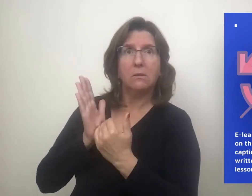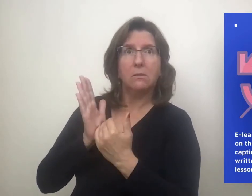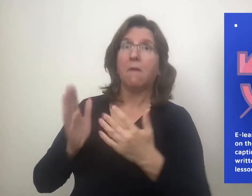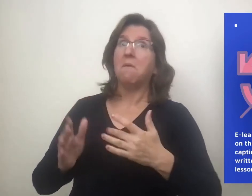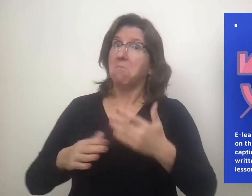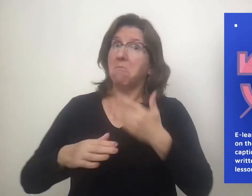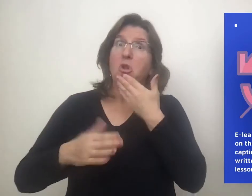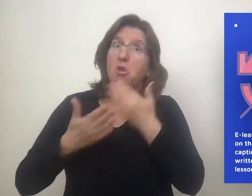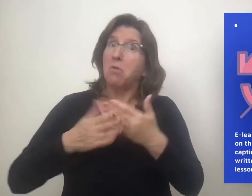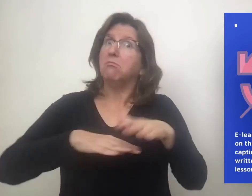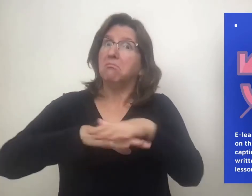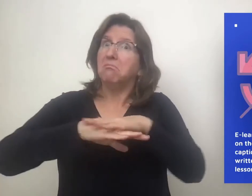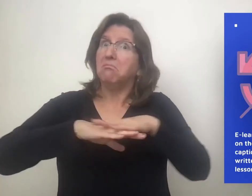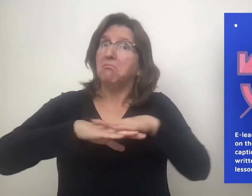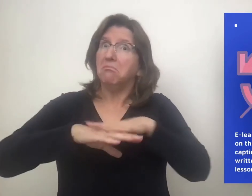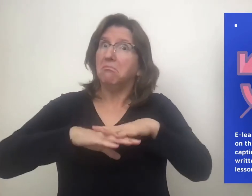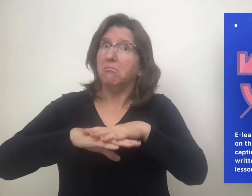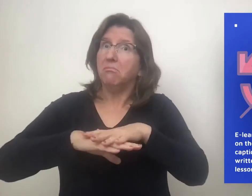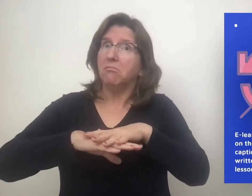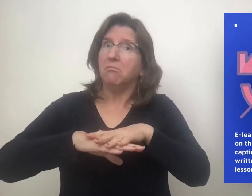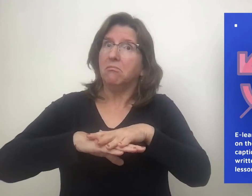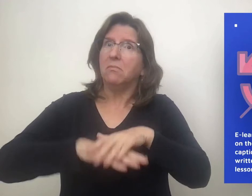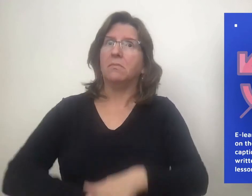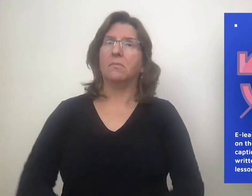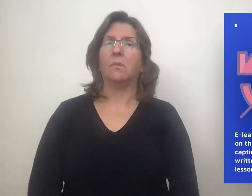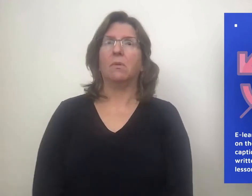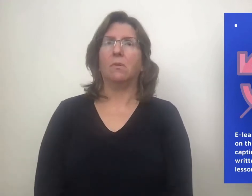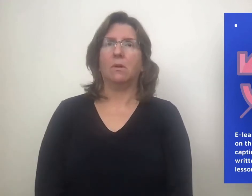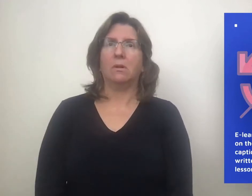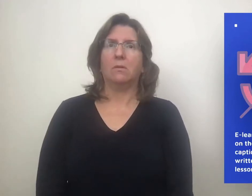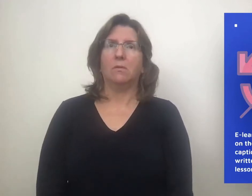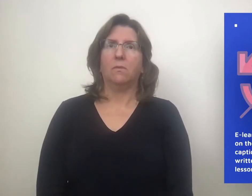On the surface, those resources are accessible.